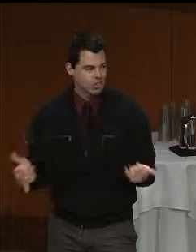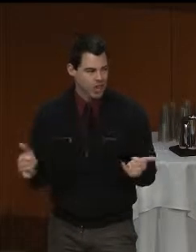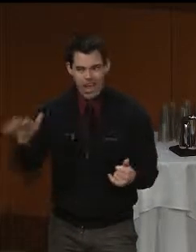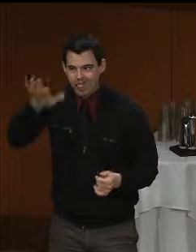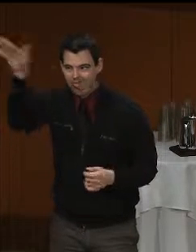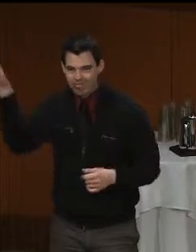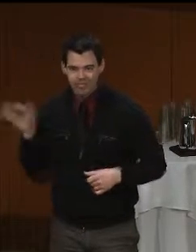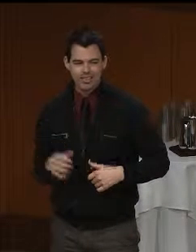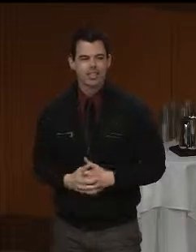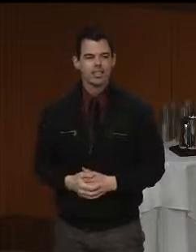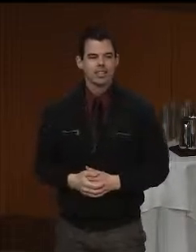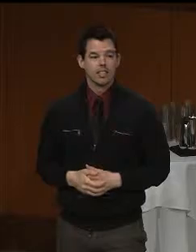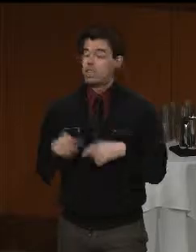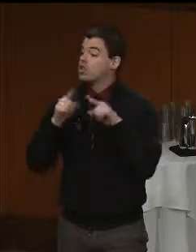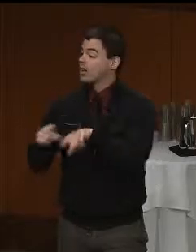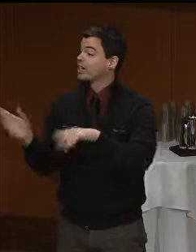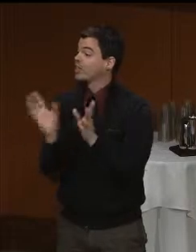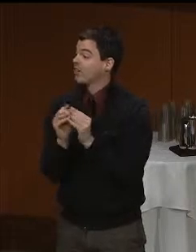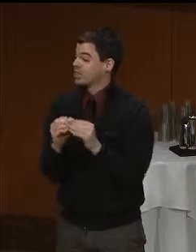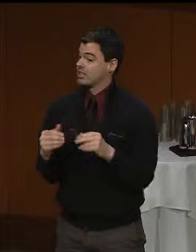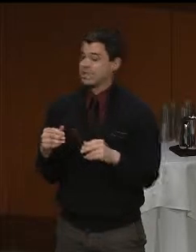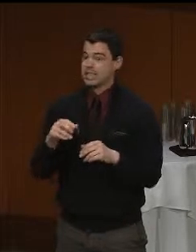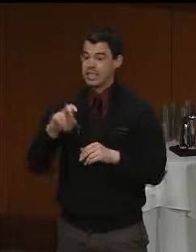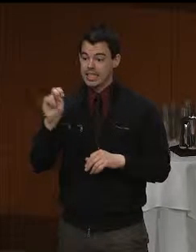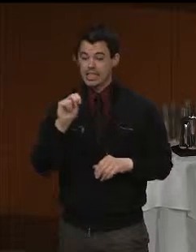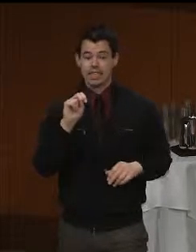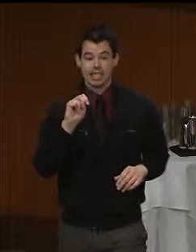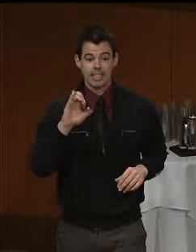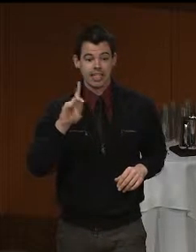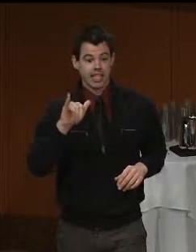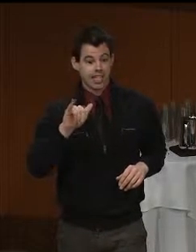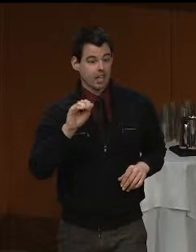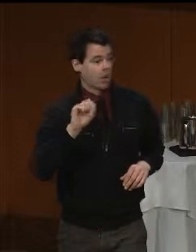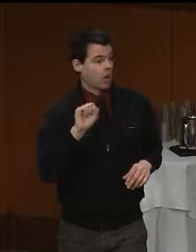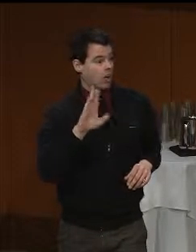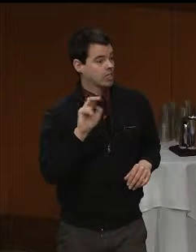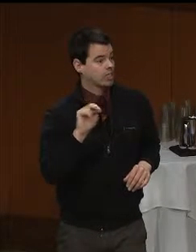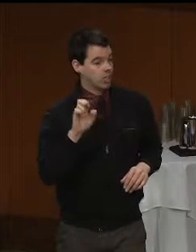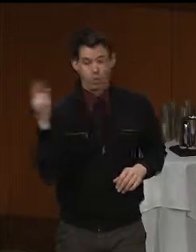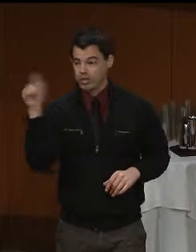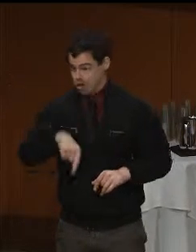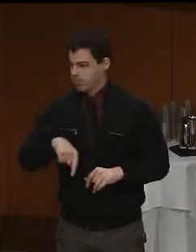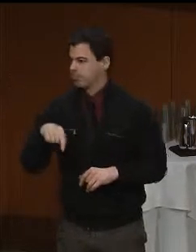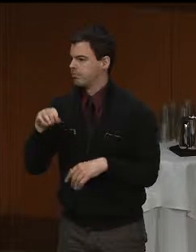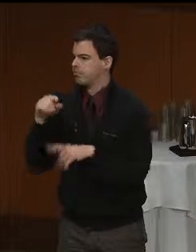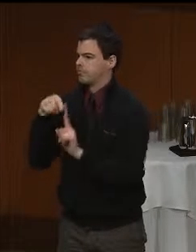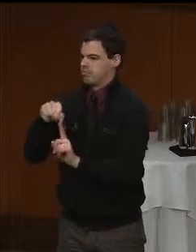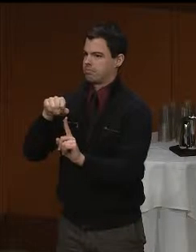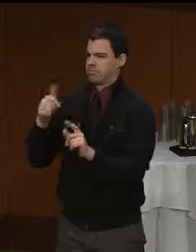Joining today's conference includes Nicky Osborne and I know she will be here, who's the Commissioner of the Mass Rehab Commission.